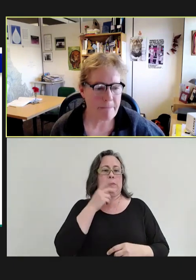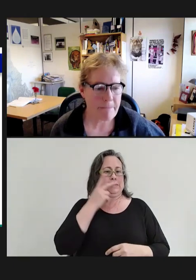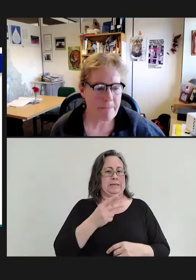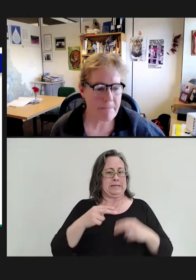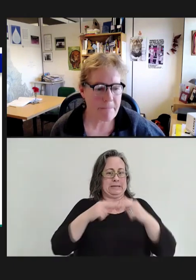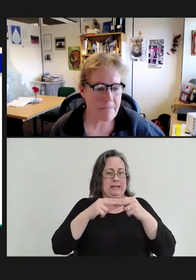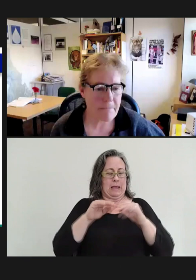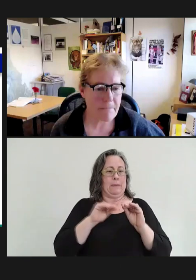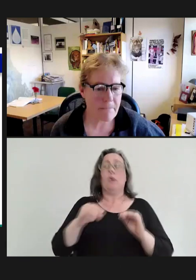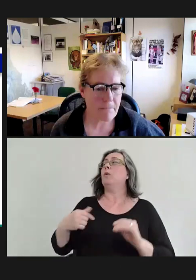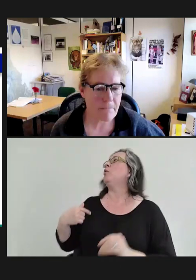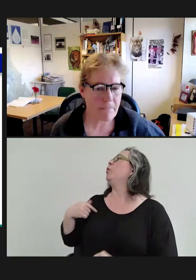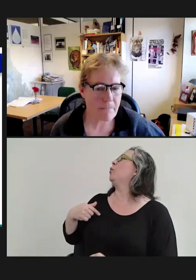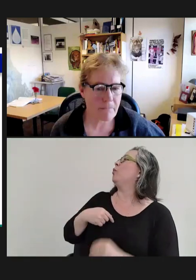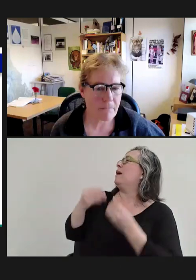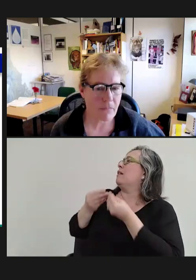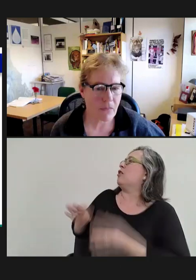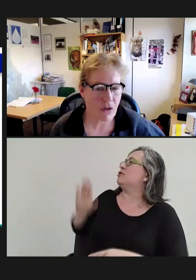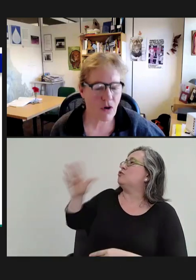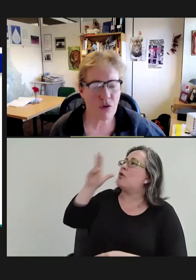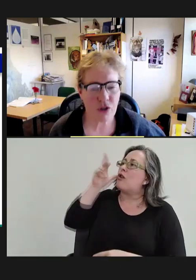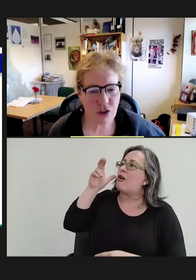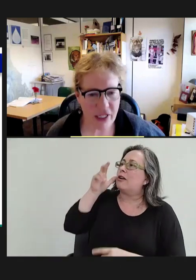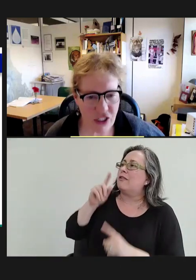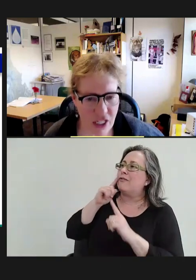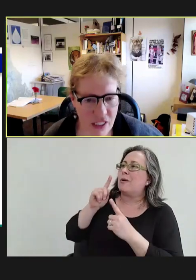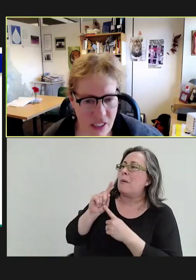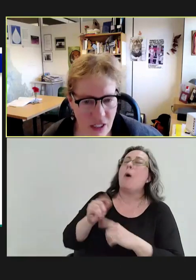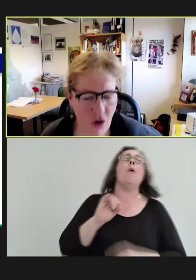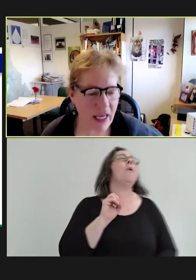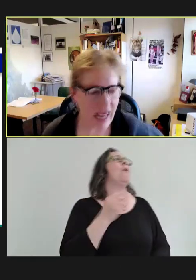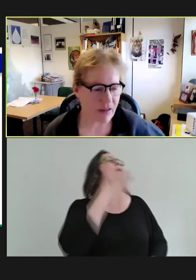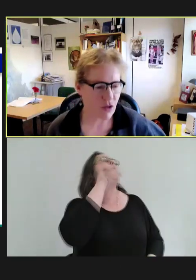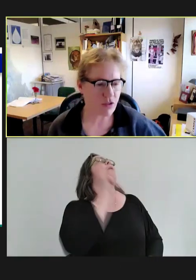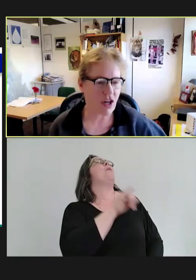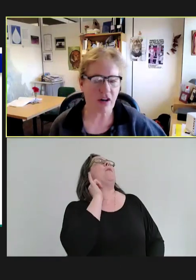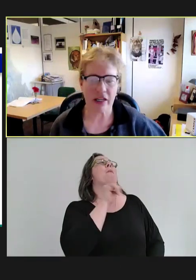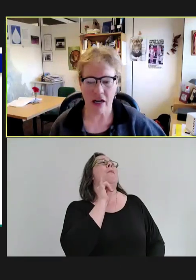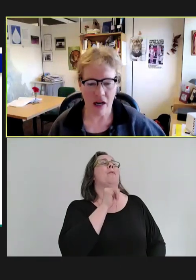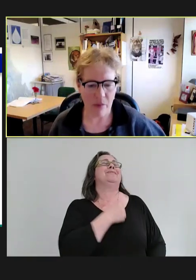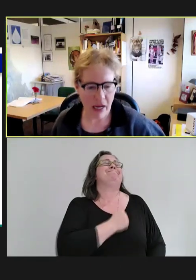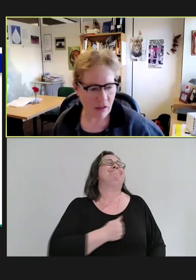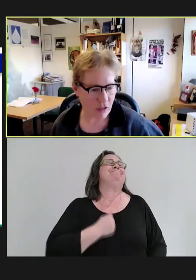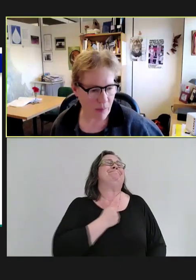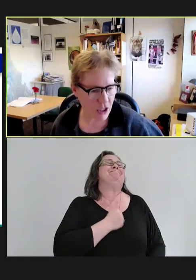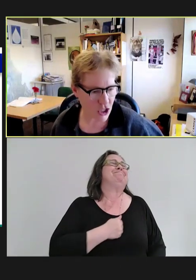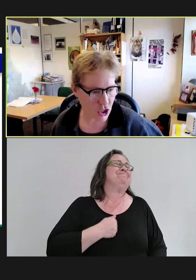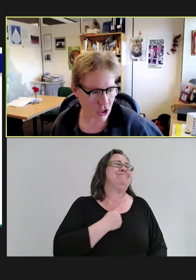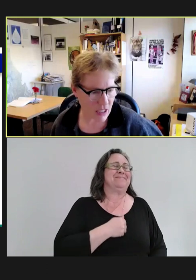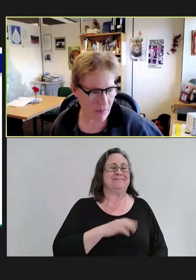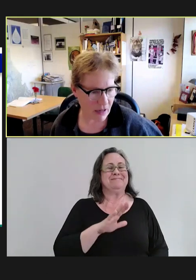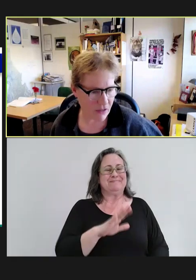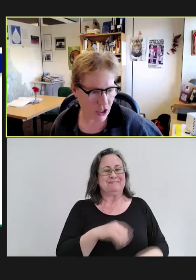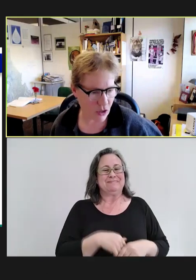Robert Hopkins, Jr.: We lost your audio for a moment there, Chris. Ann Aikin: Yeah. >> Robert Hopkins, Jr.: It looks like we're back. Christine Hahn: Oh, good gracious. Okay. So, sorry. I -- let me just stop my video in